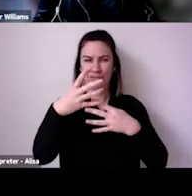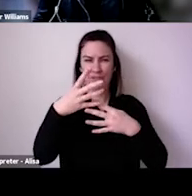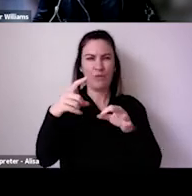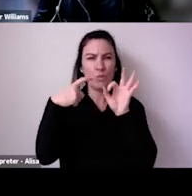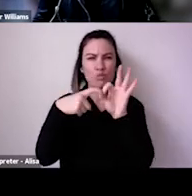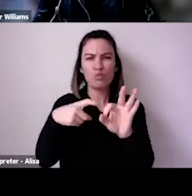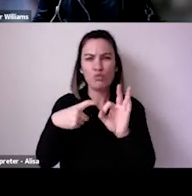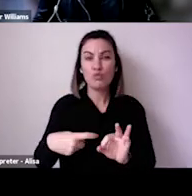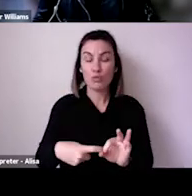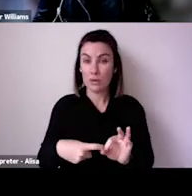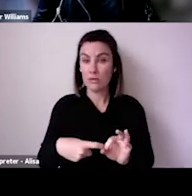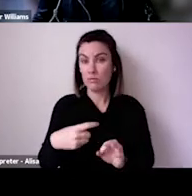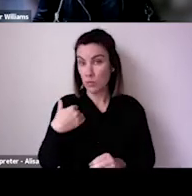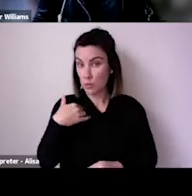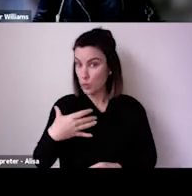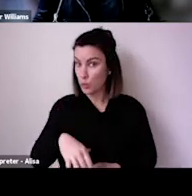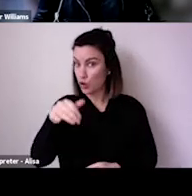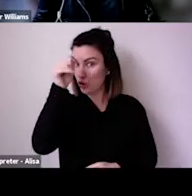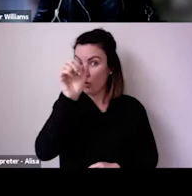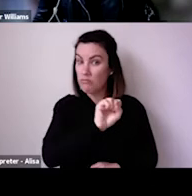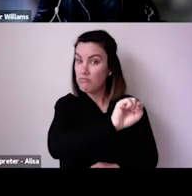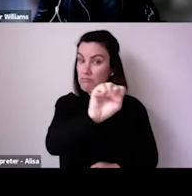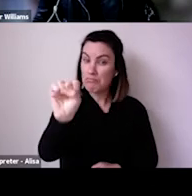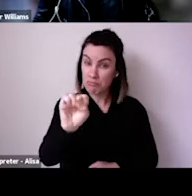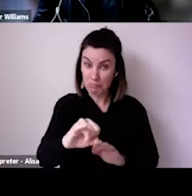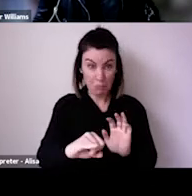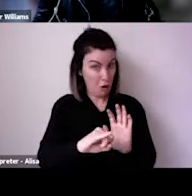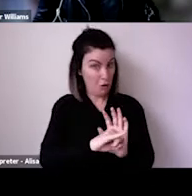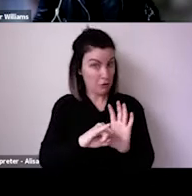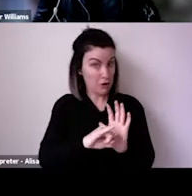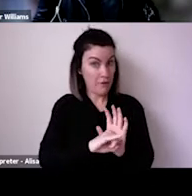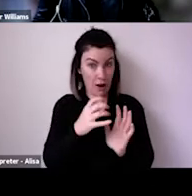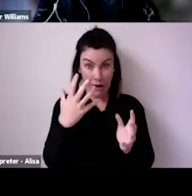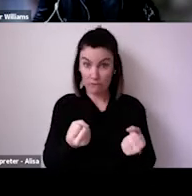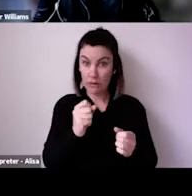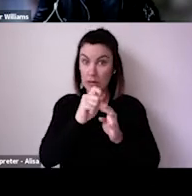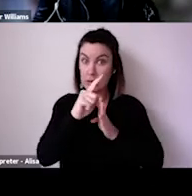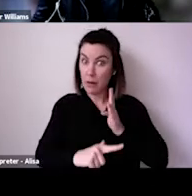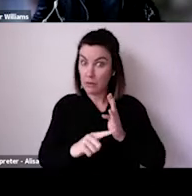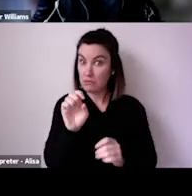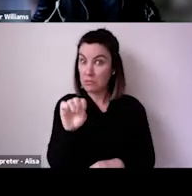So that's probably a good moment to hand over to you, Tandi, to take us from here.